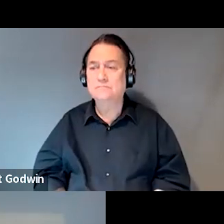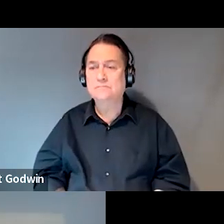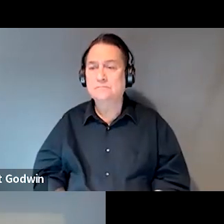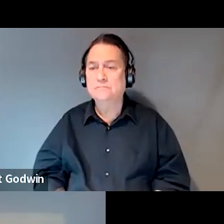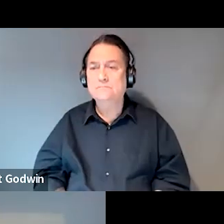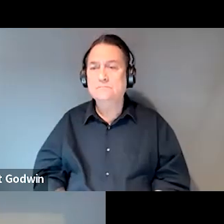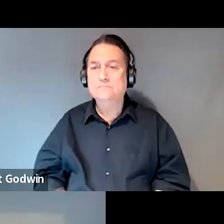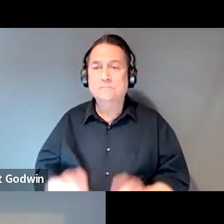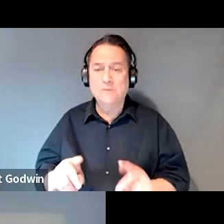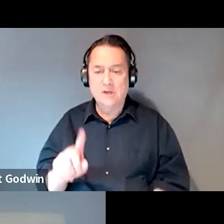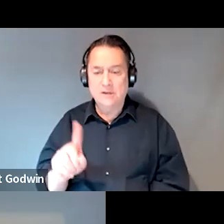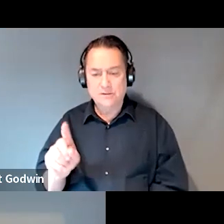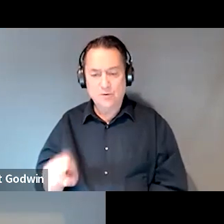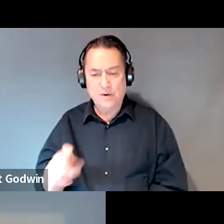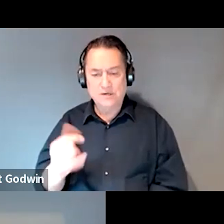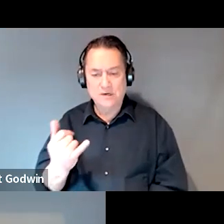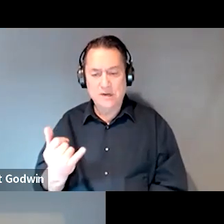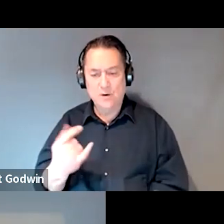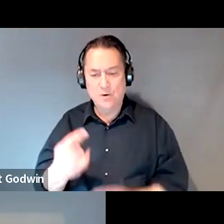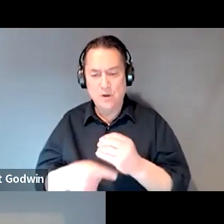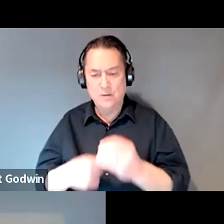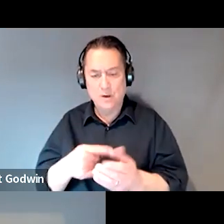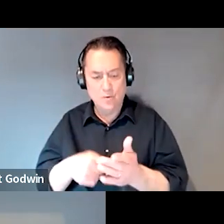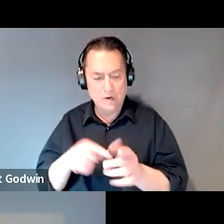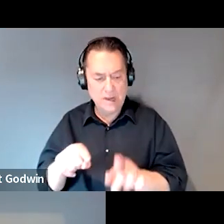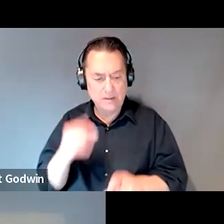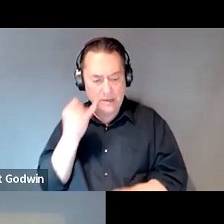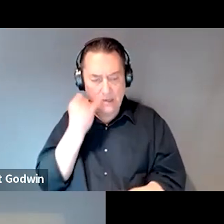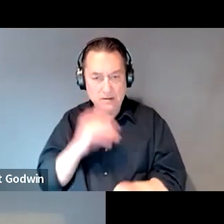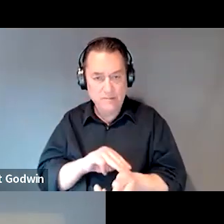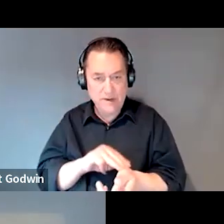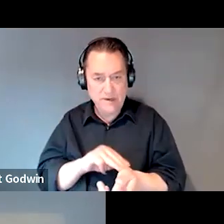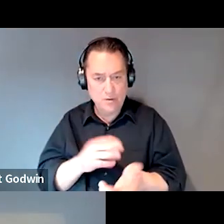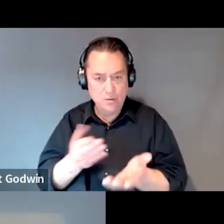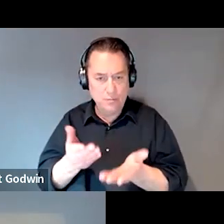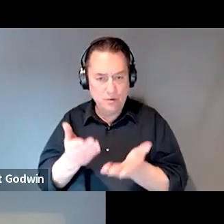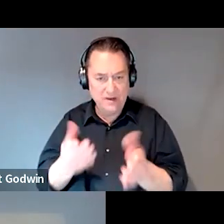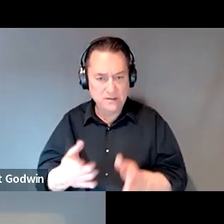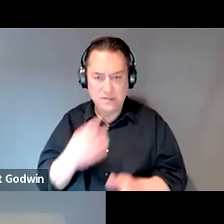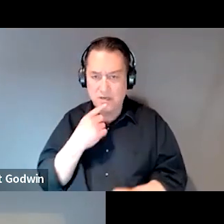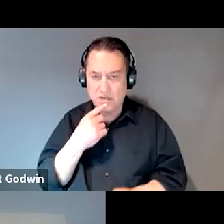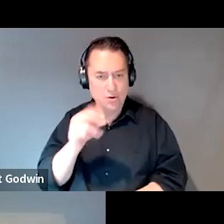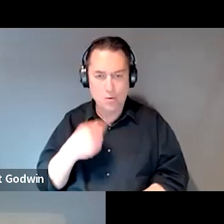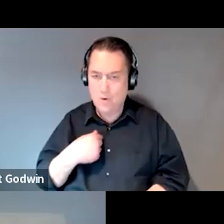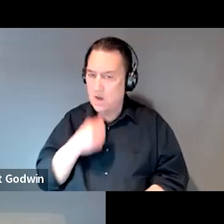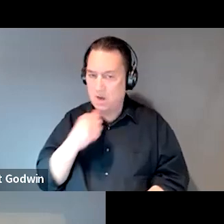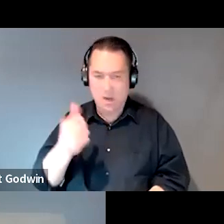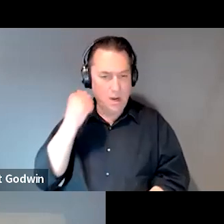All right, there was a question about, what happens if a medical provider says, you know, "No I'm not gonna co-sign your medical summary report.